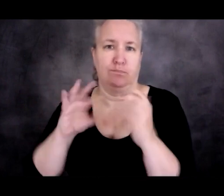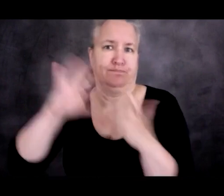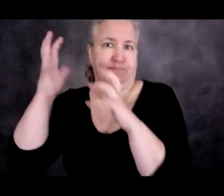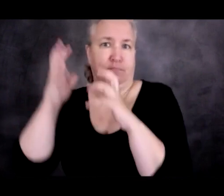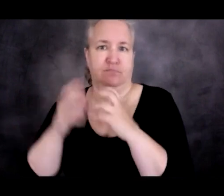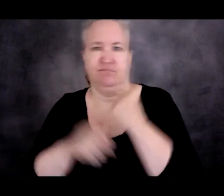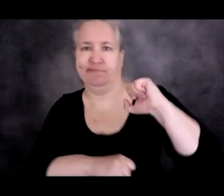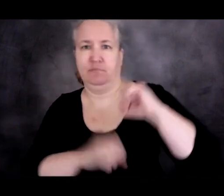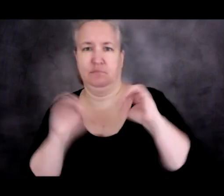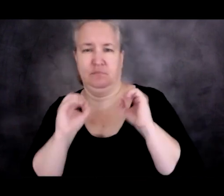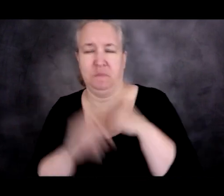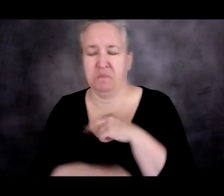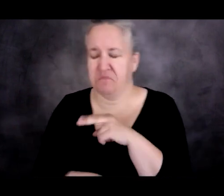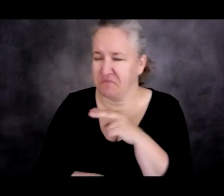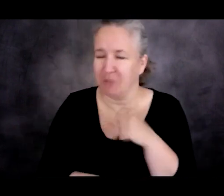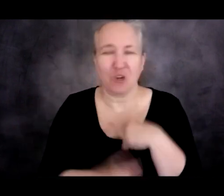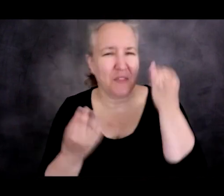And I'm trying to think whether there are cases.